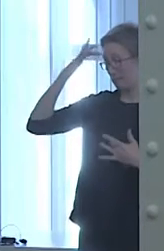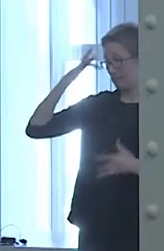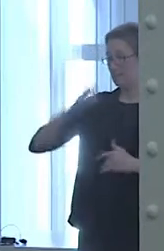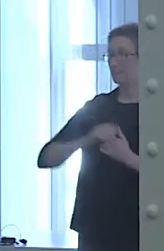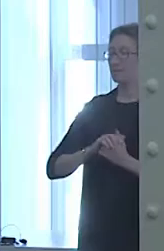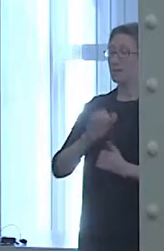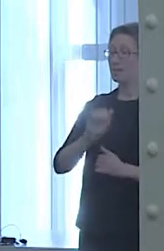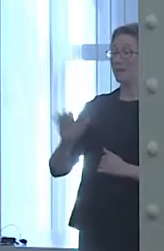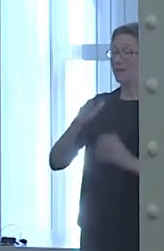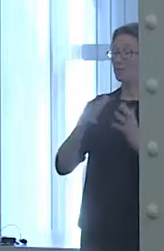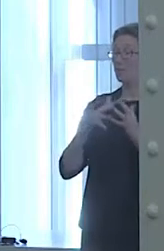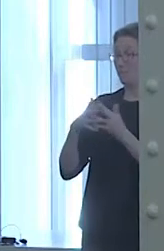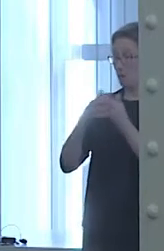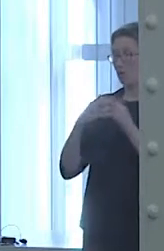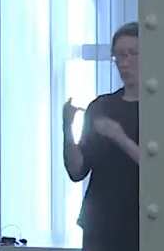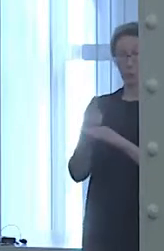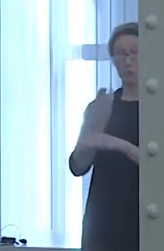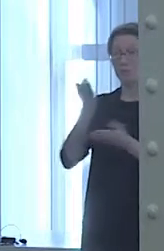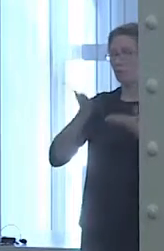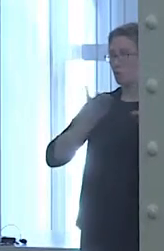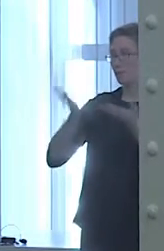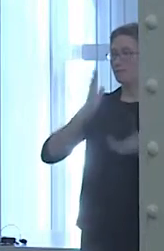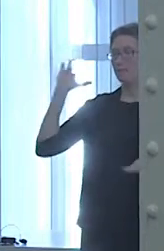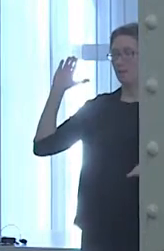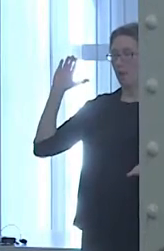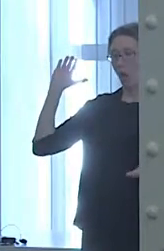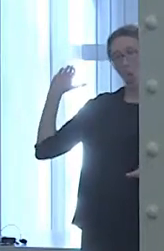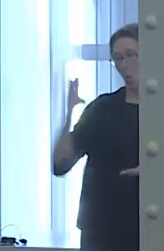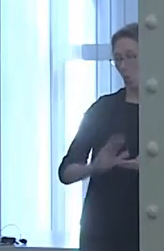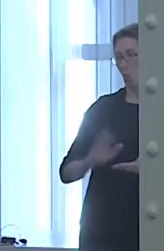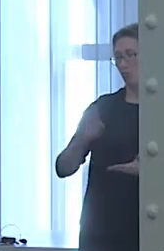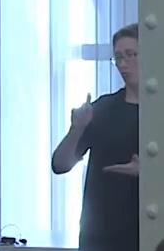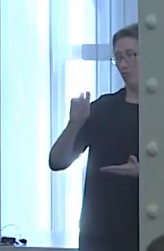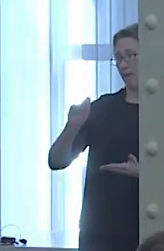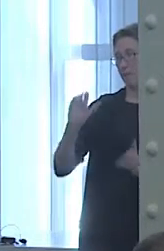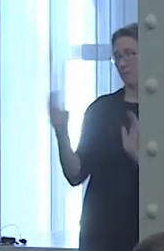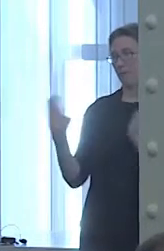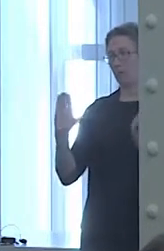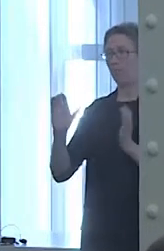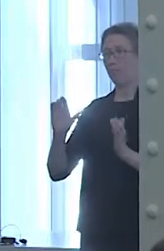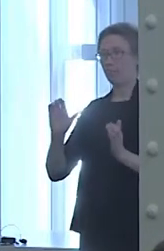at far lower rates than European-Americans. I remember being a